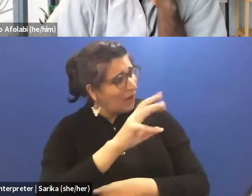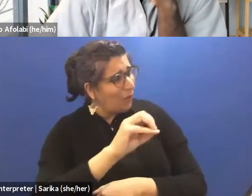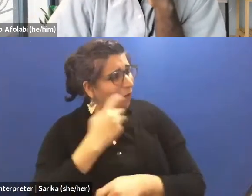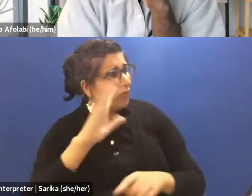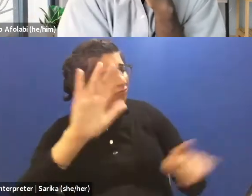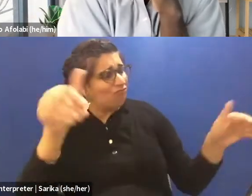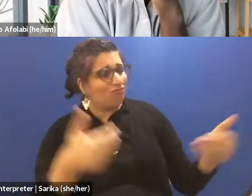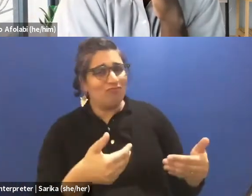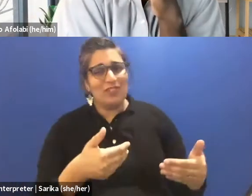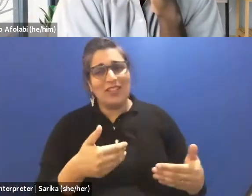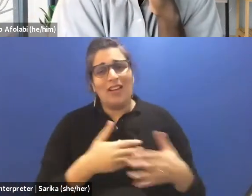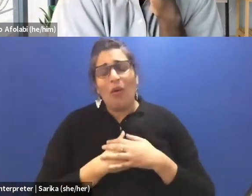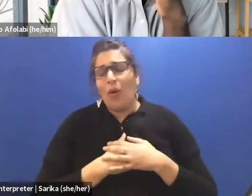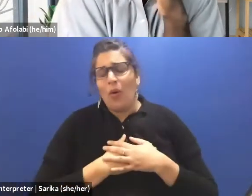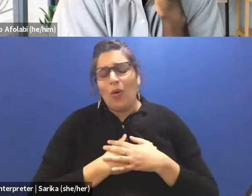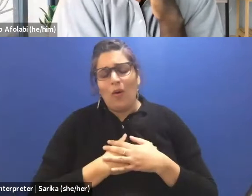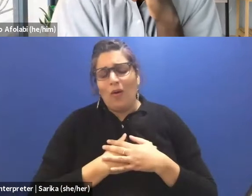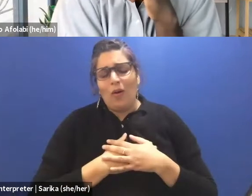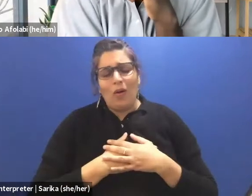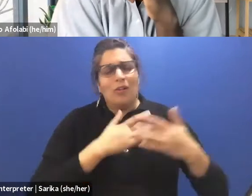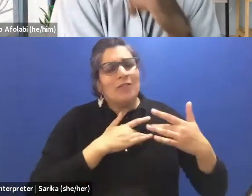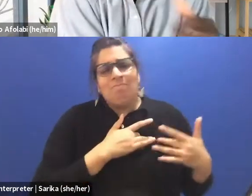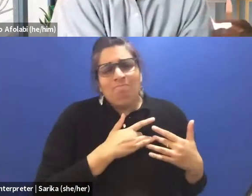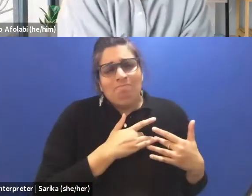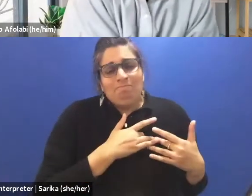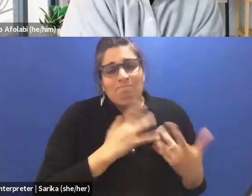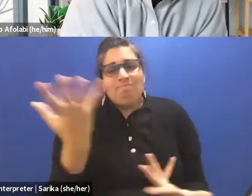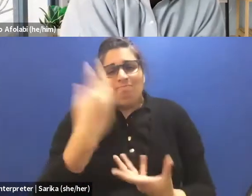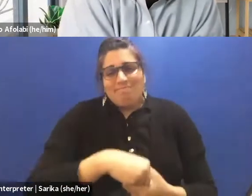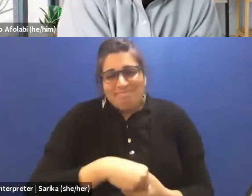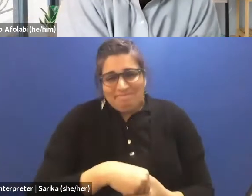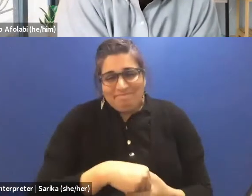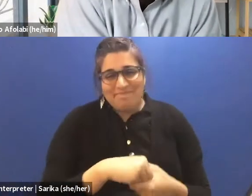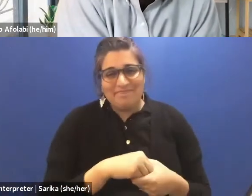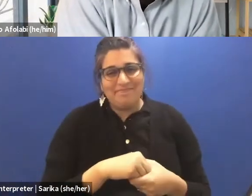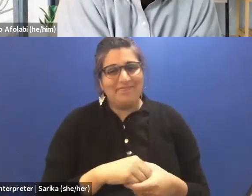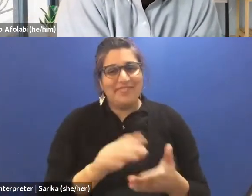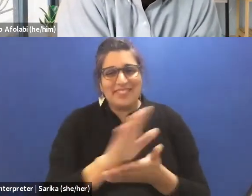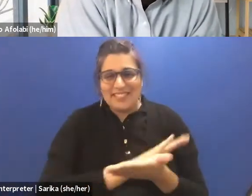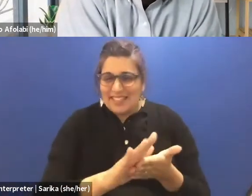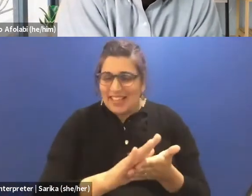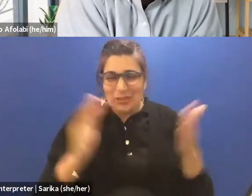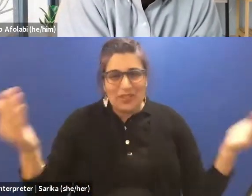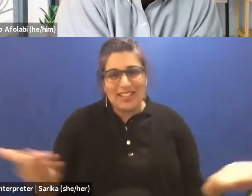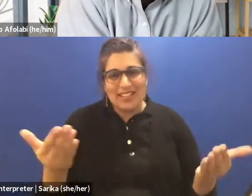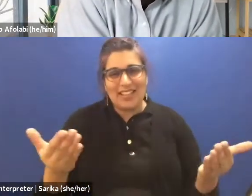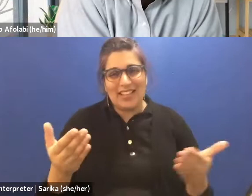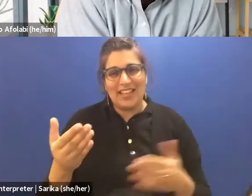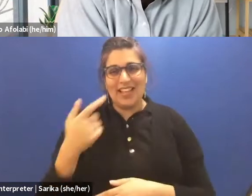and it's so, so humbling to be able to be a panelist. So, it's nice to be back on HowlRound and Charles, to be sharing the space with you.